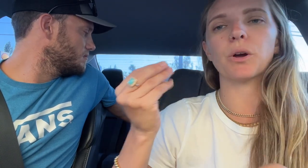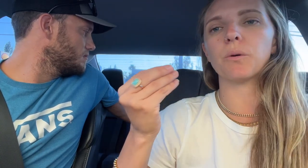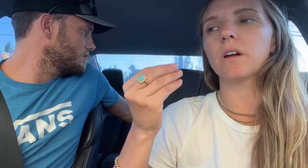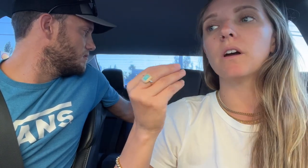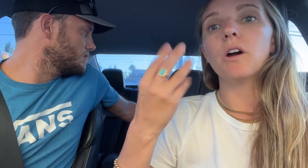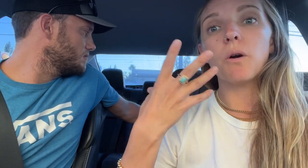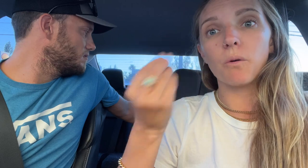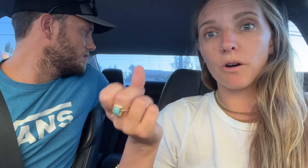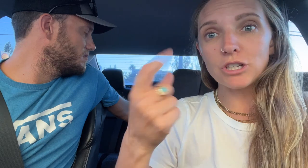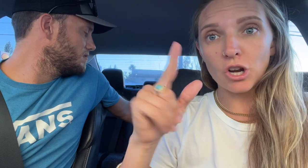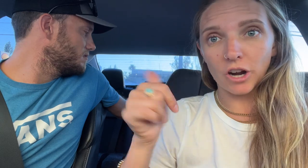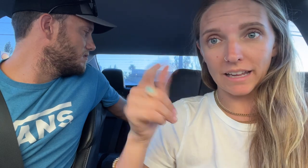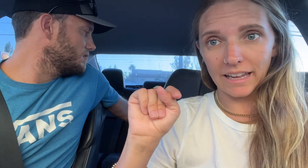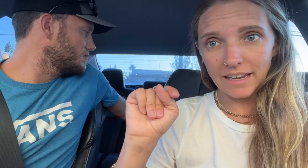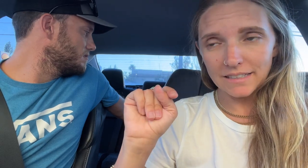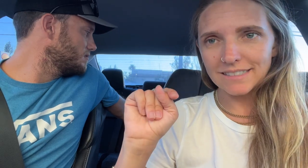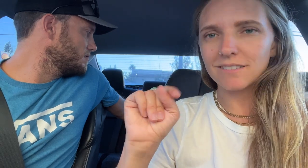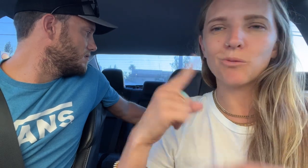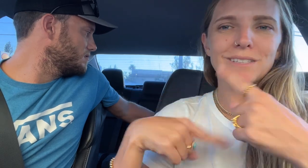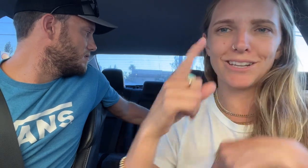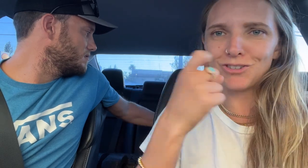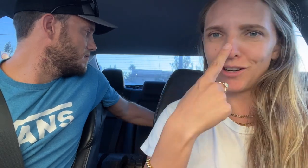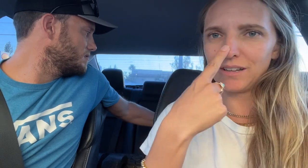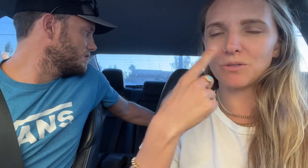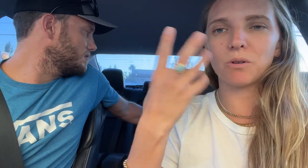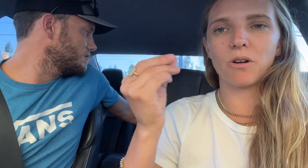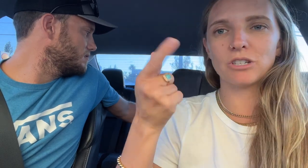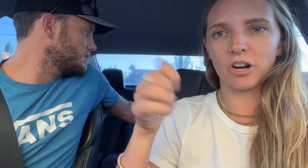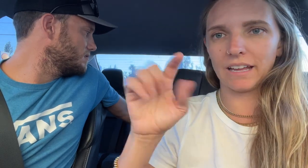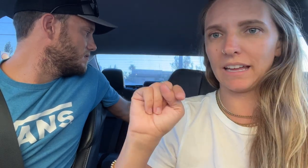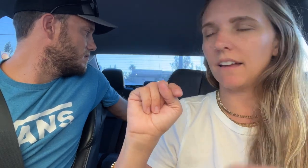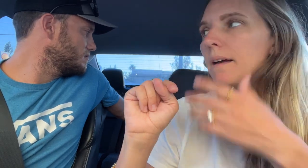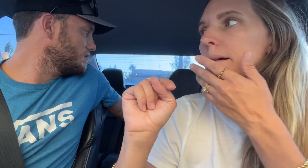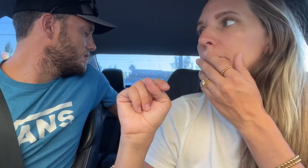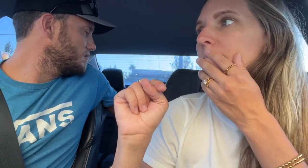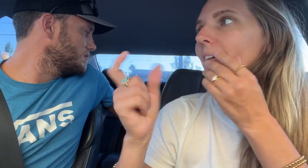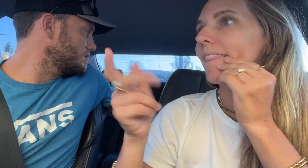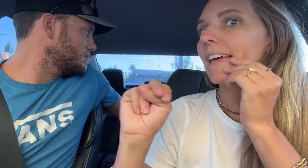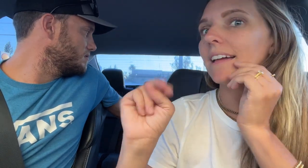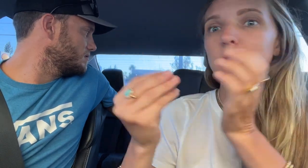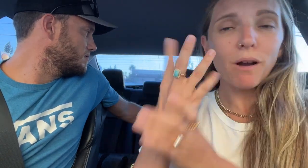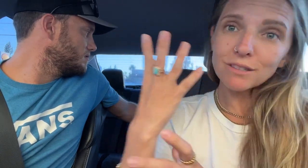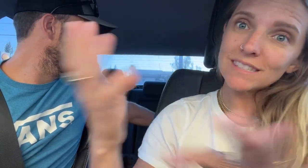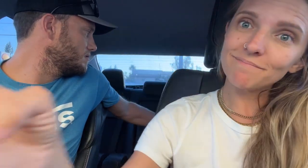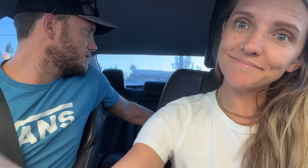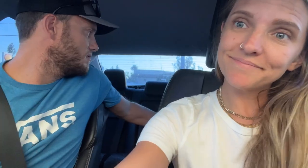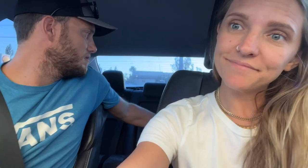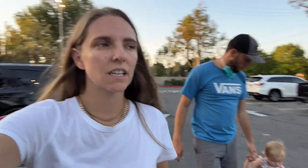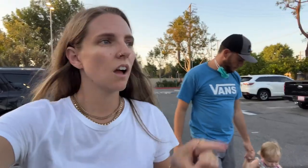So we are going to target, we sign target, and then sprouts.